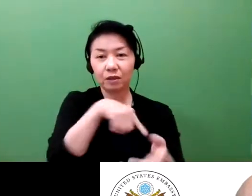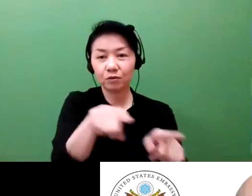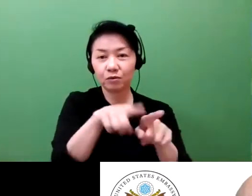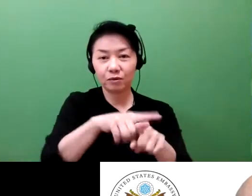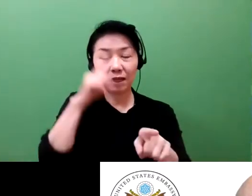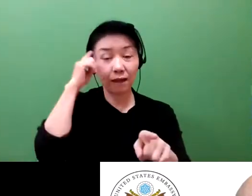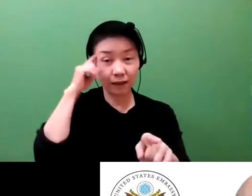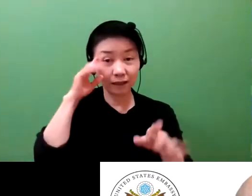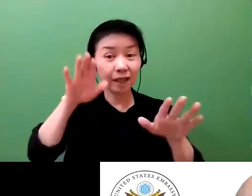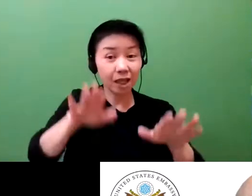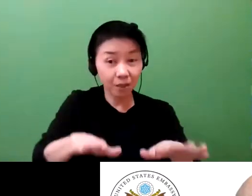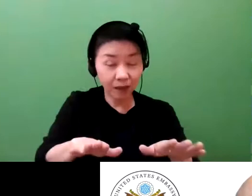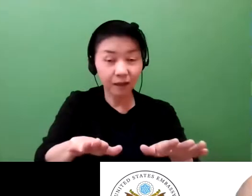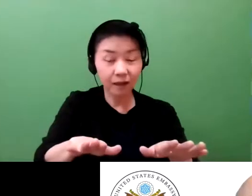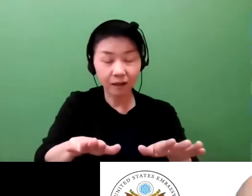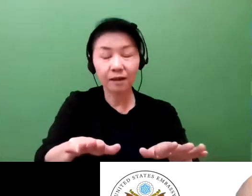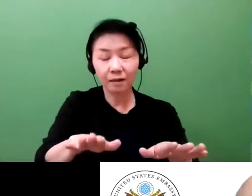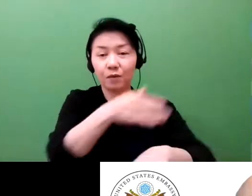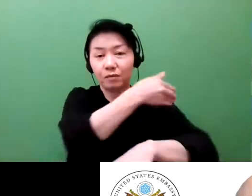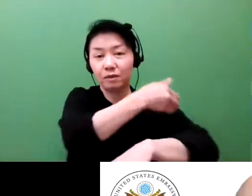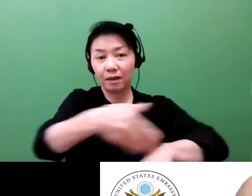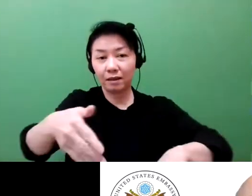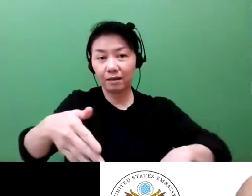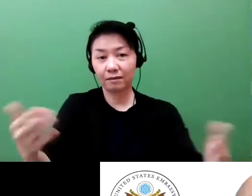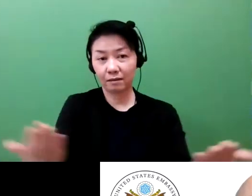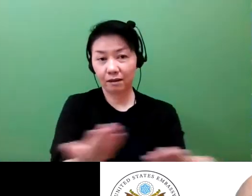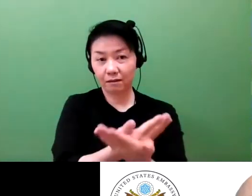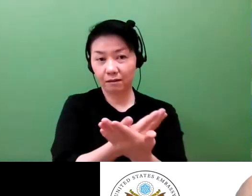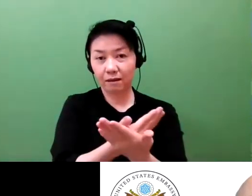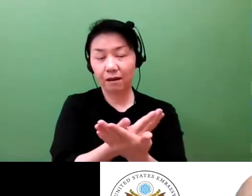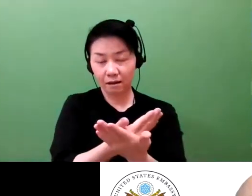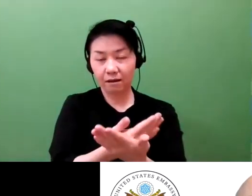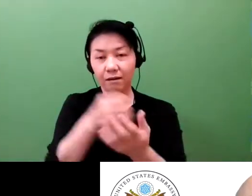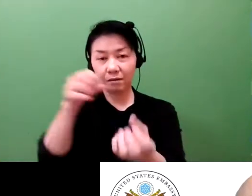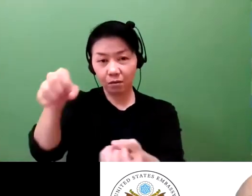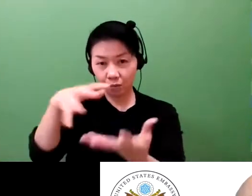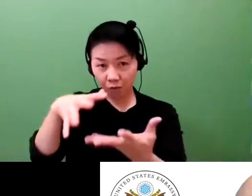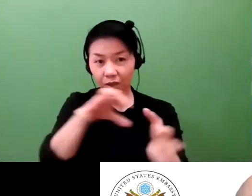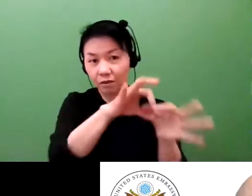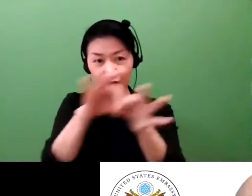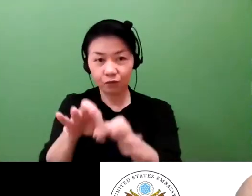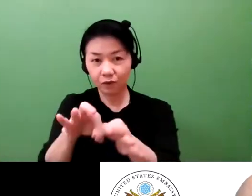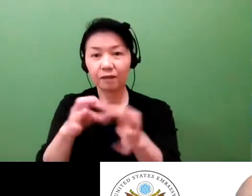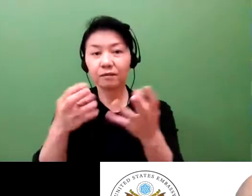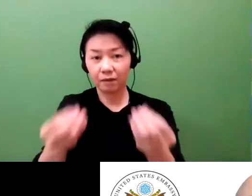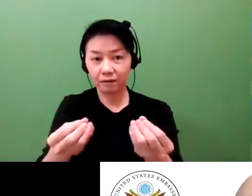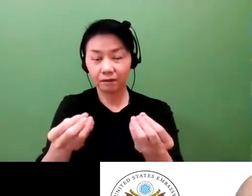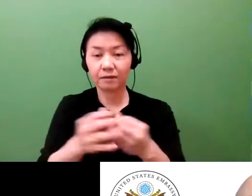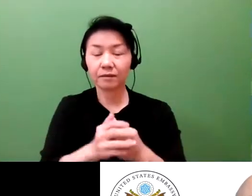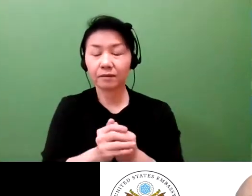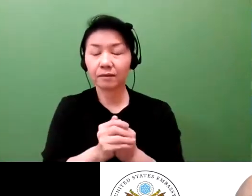attentive to registering for industry patent to protect their rights, protect their invention.